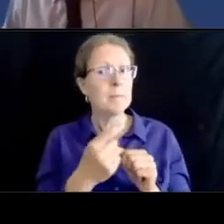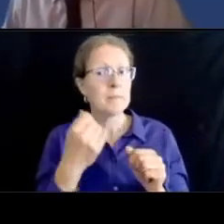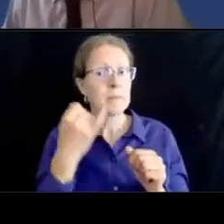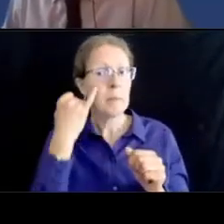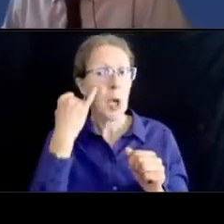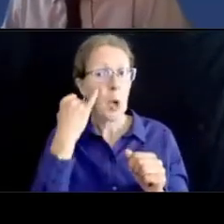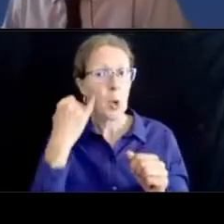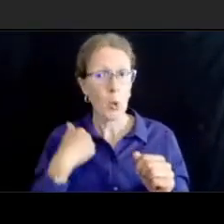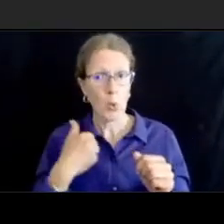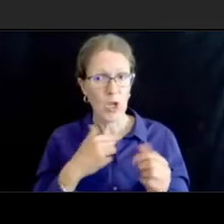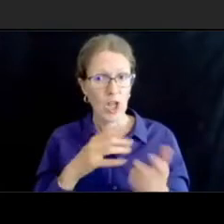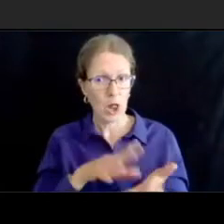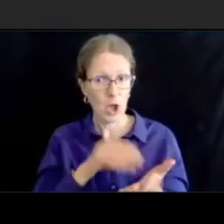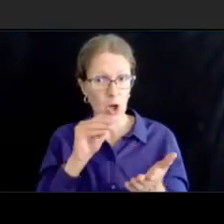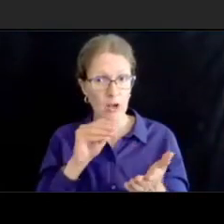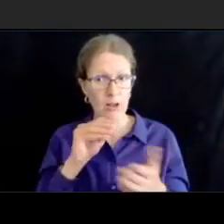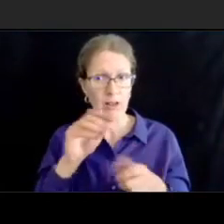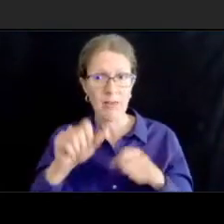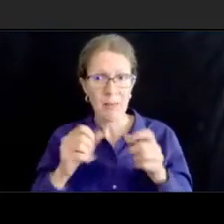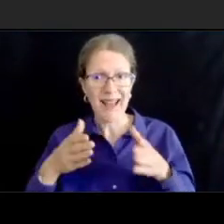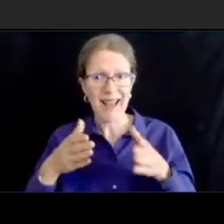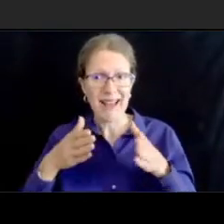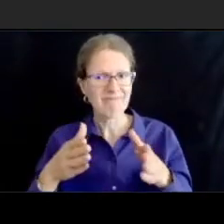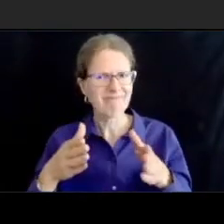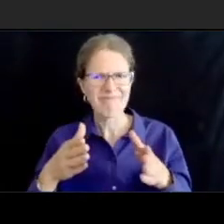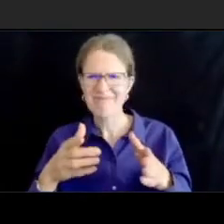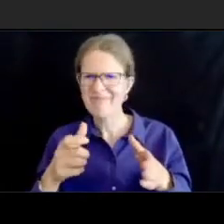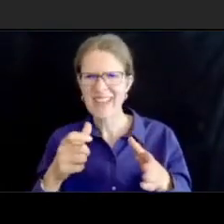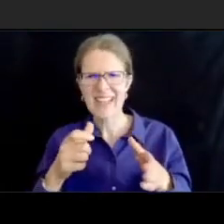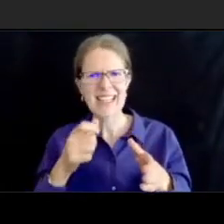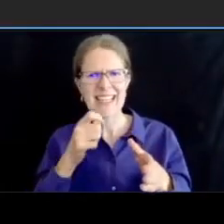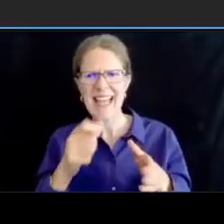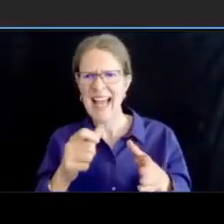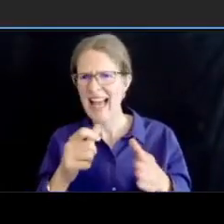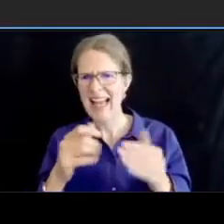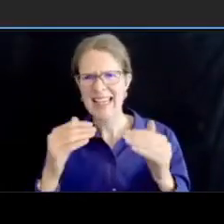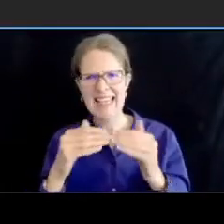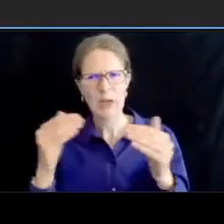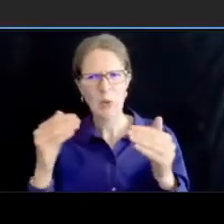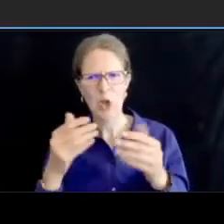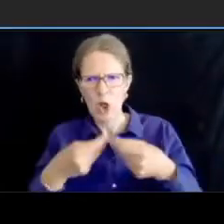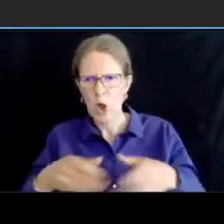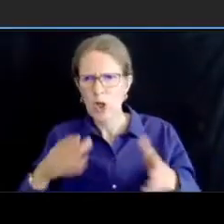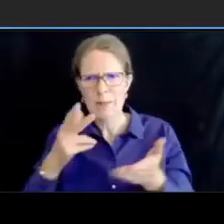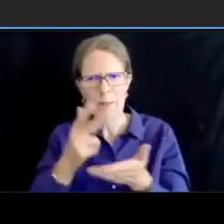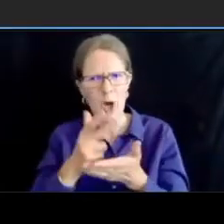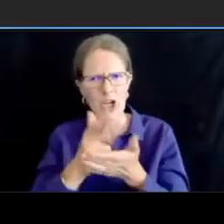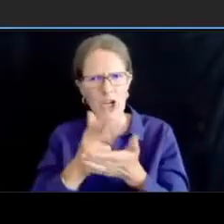out not to be enough to merit the loss of parking for the commercial areas um i think the decision